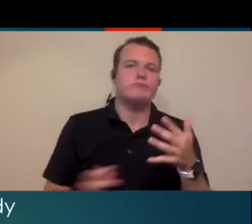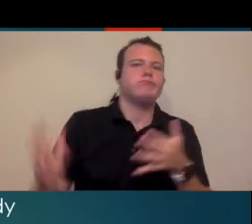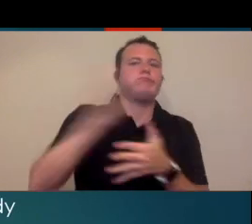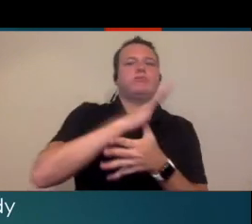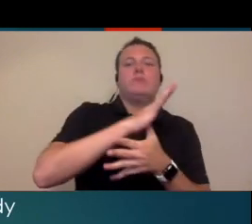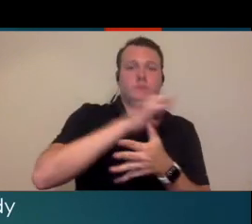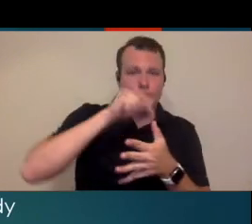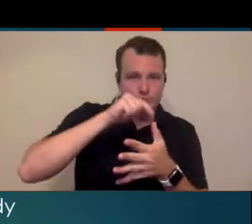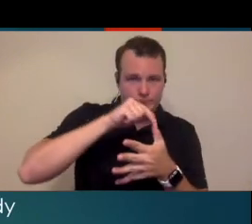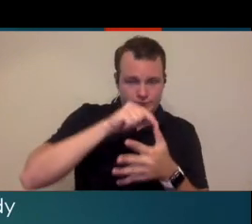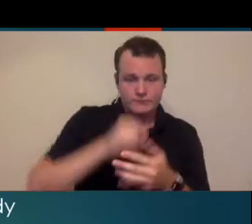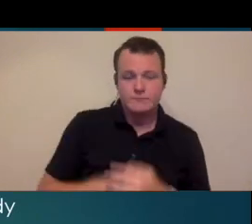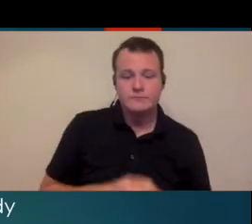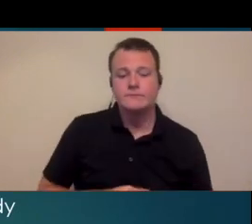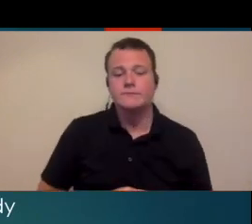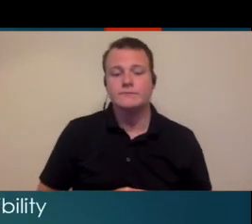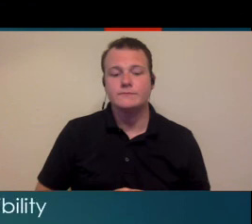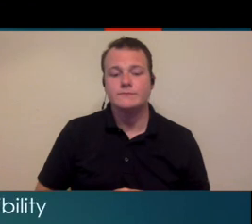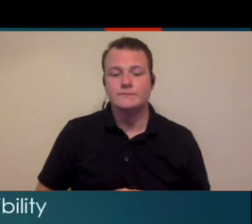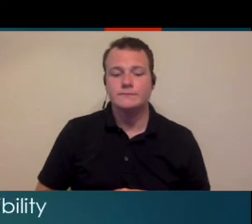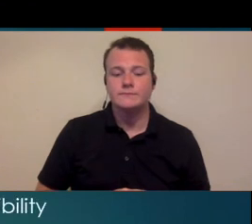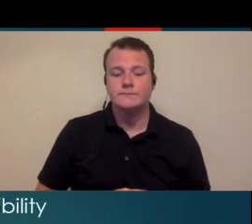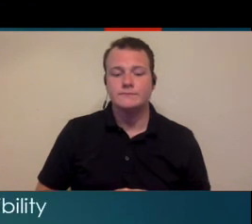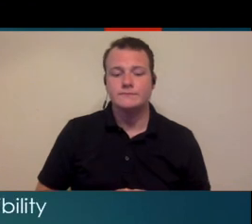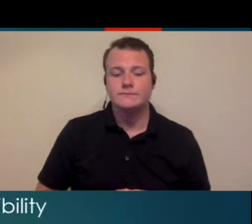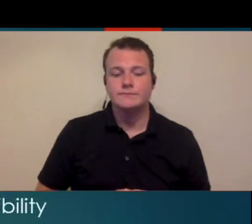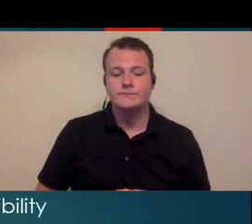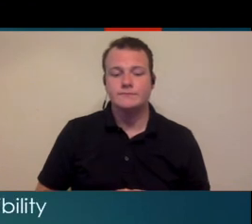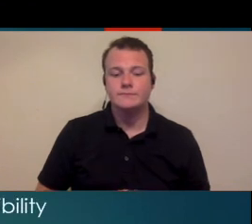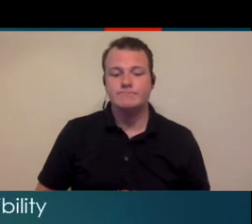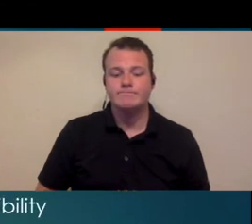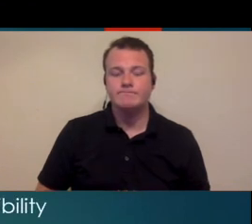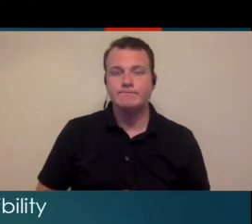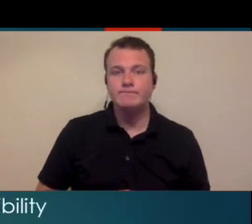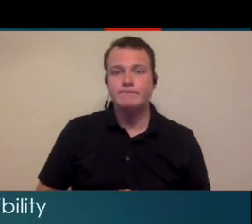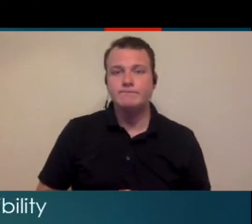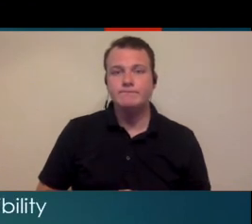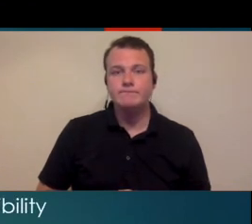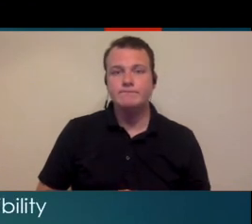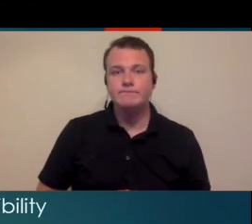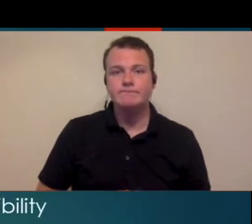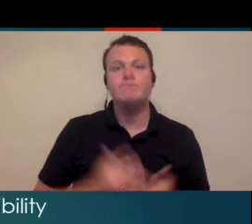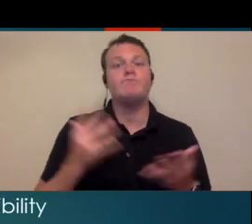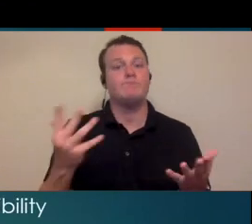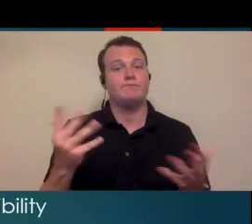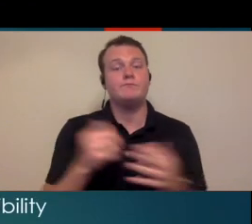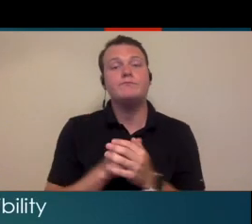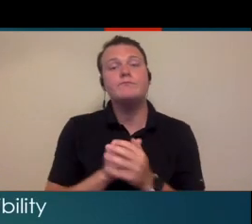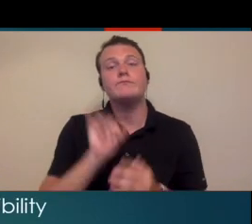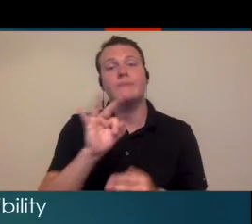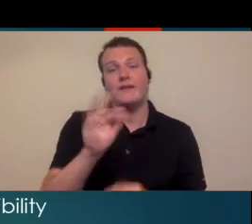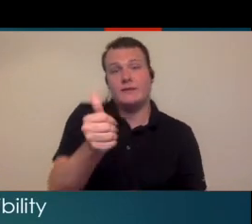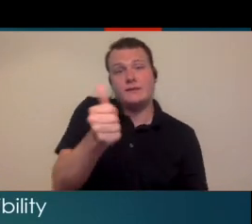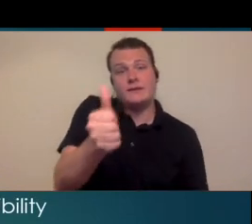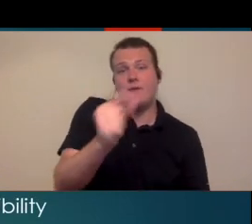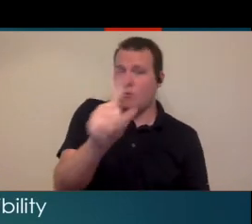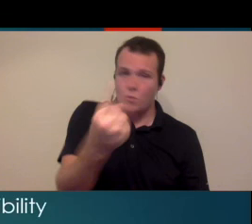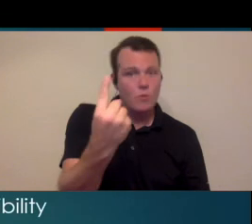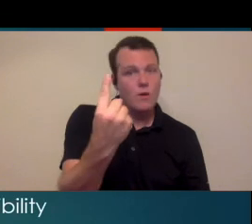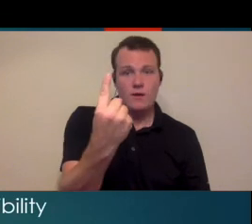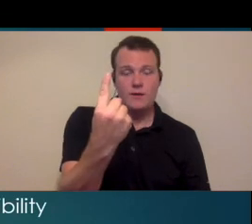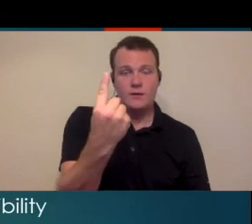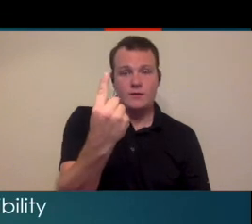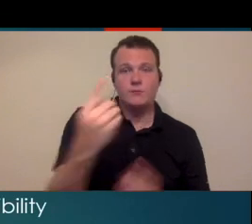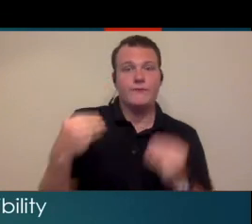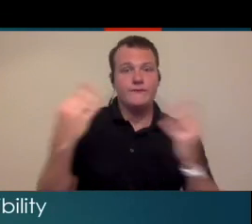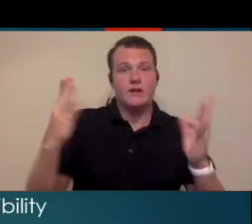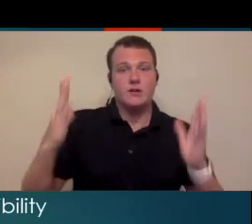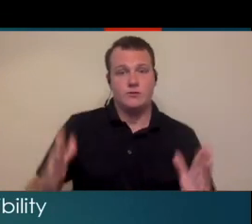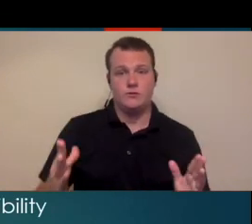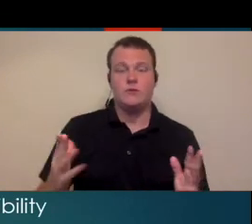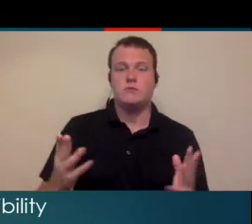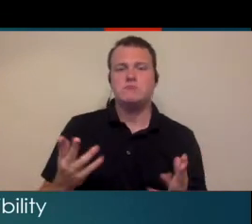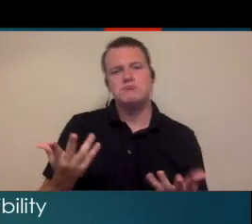schedule your clinic next length so if you are the sole provider in some ways